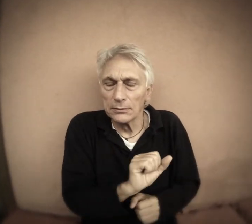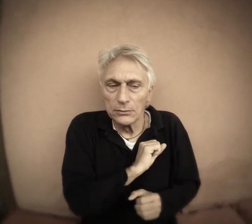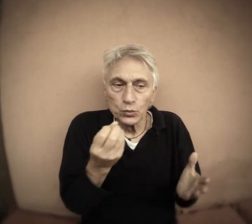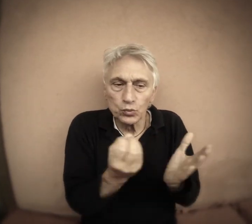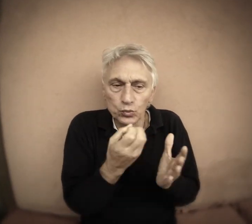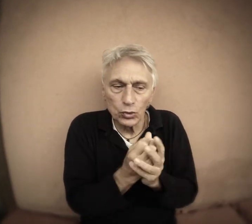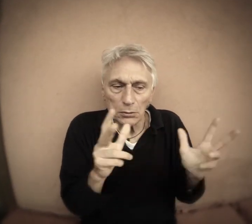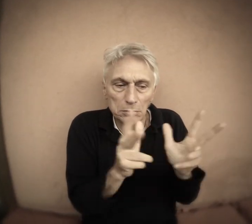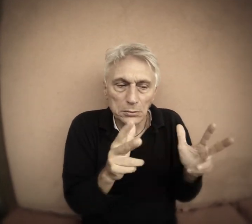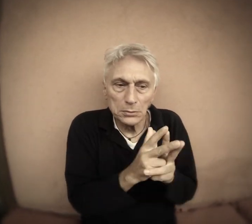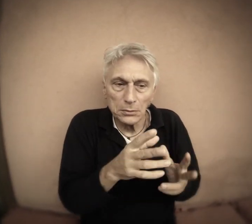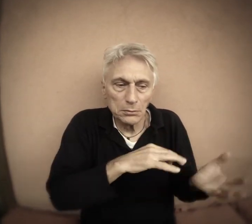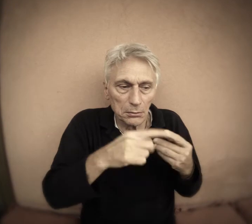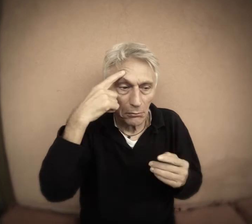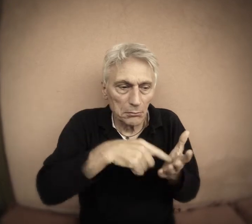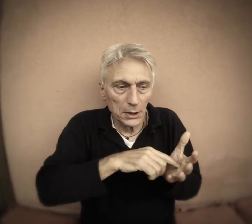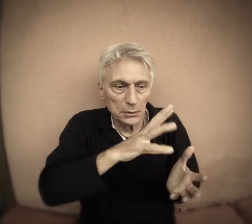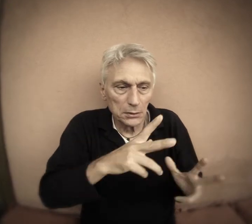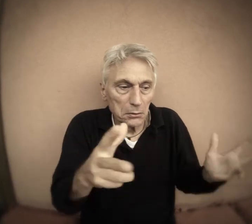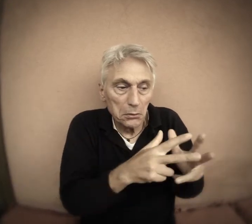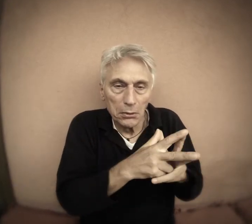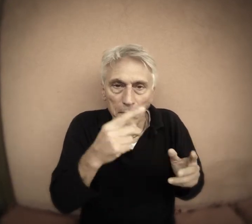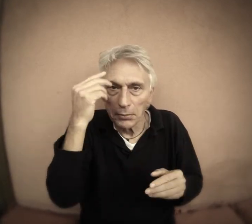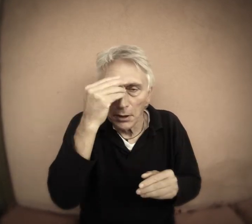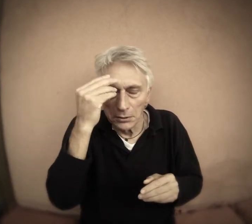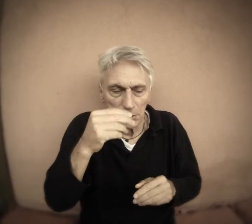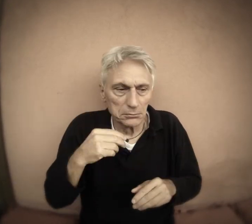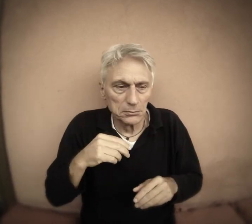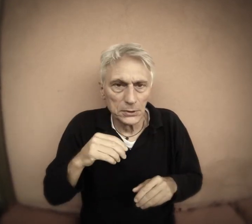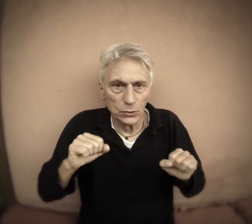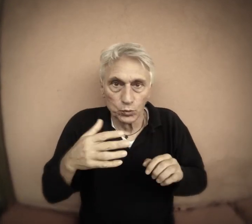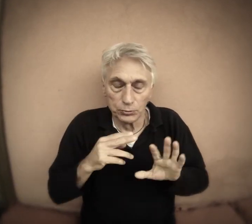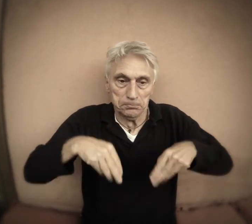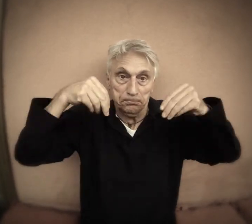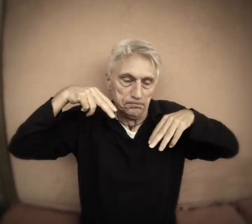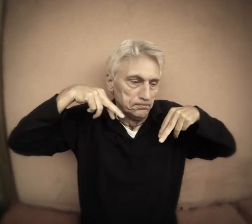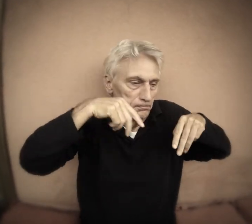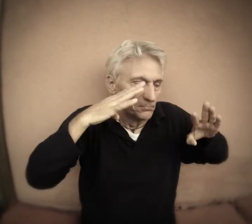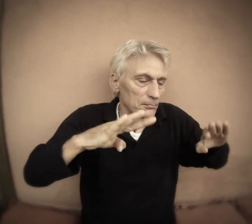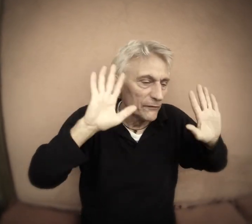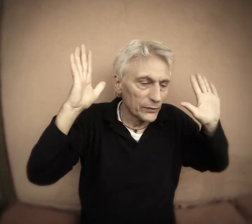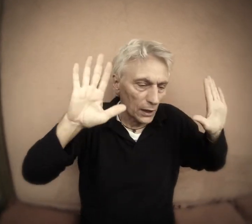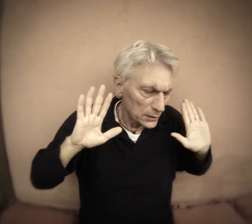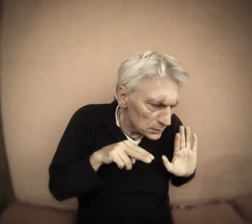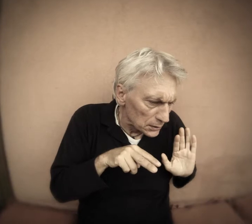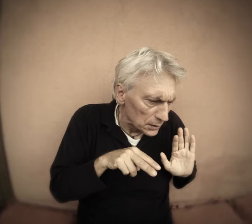he thinks a quarrel between crazy immediately gets up and looks out the window to look